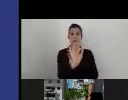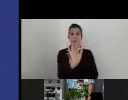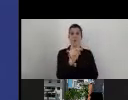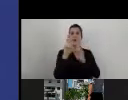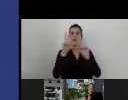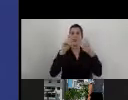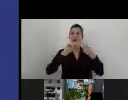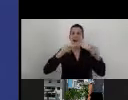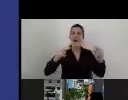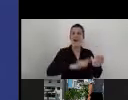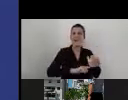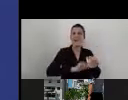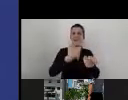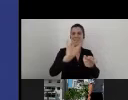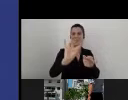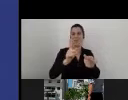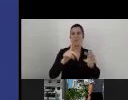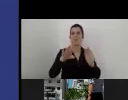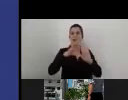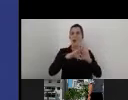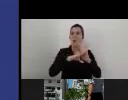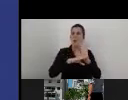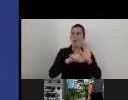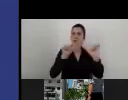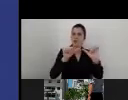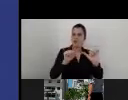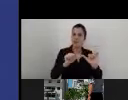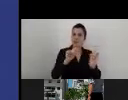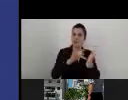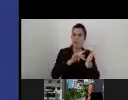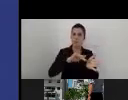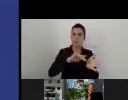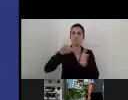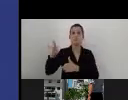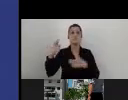and it's critical for enterprises. This is something that is very important at this point,